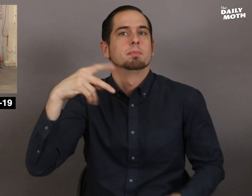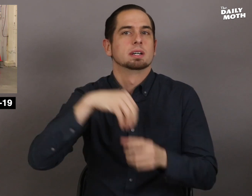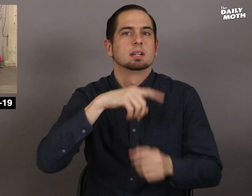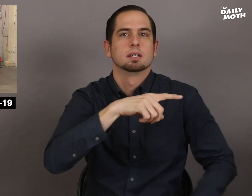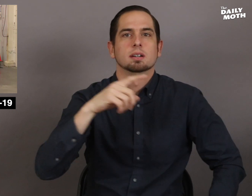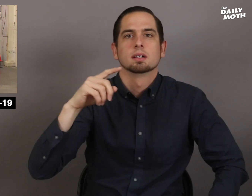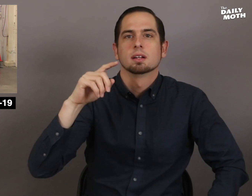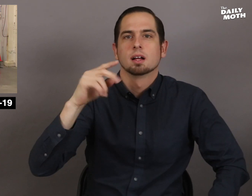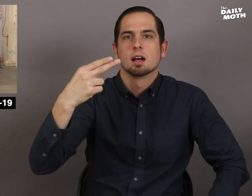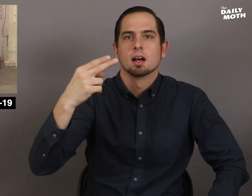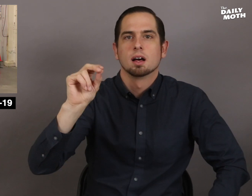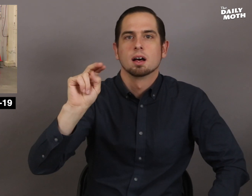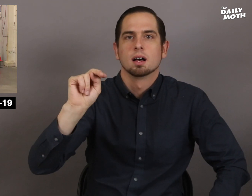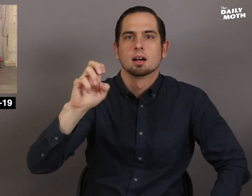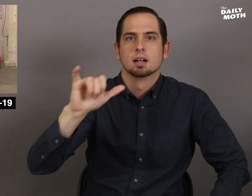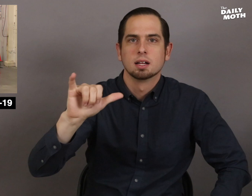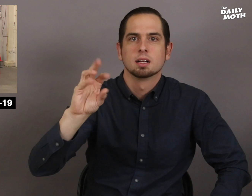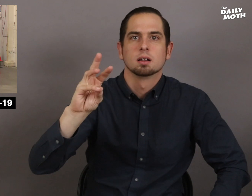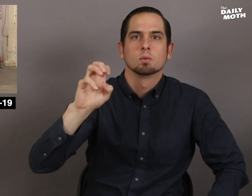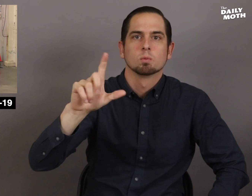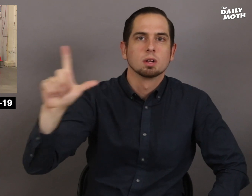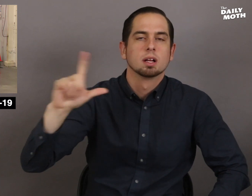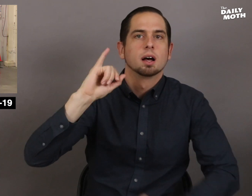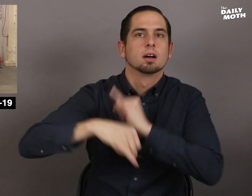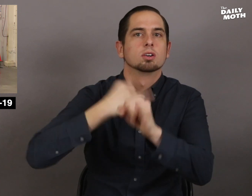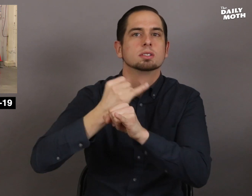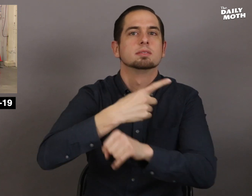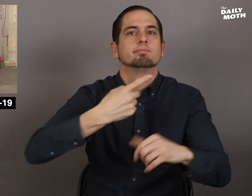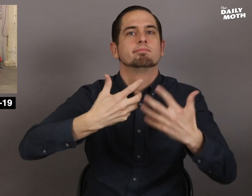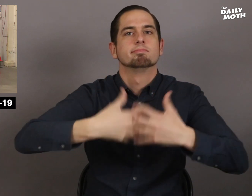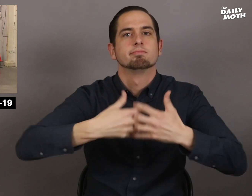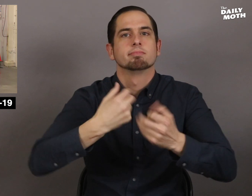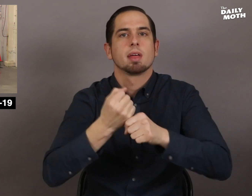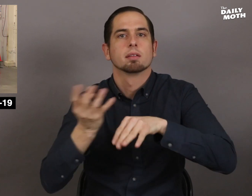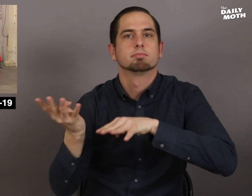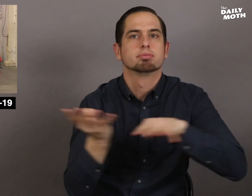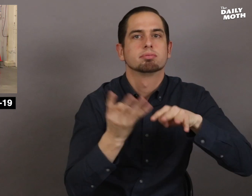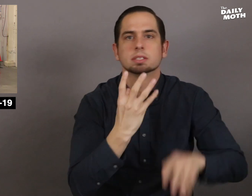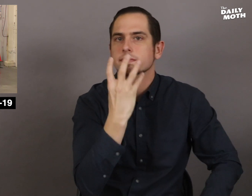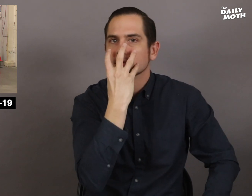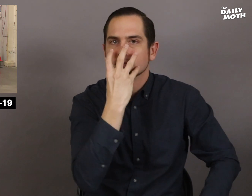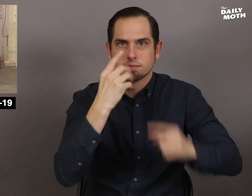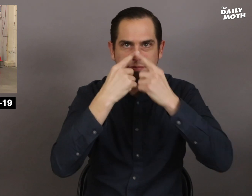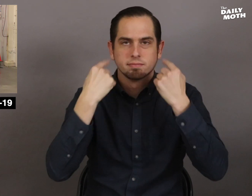Trump was in a Honeywell International face mask